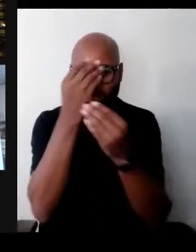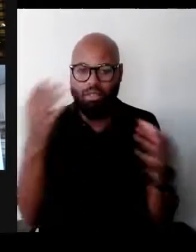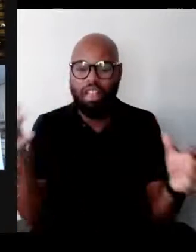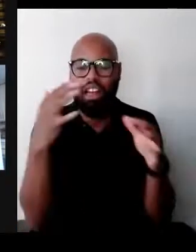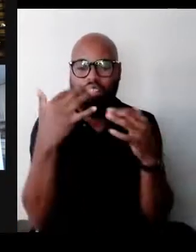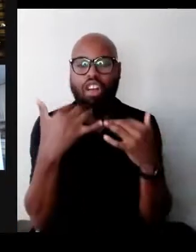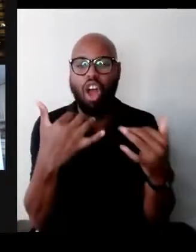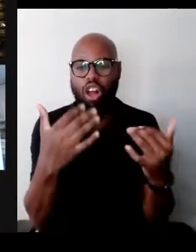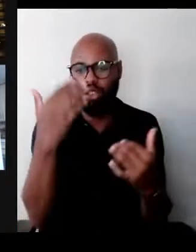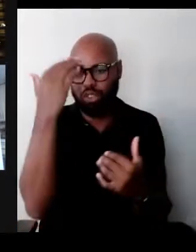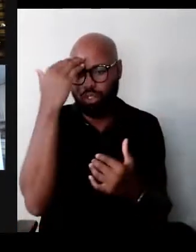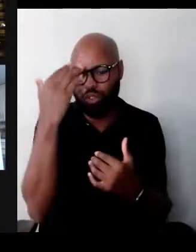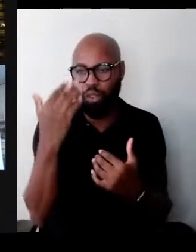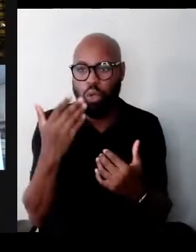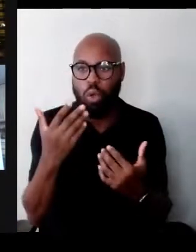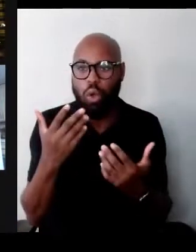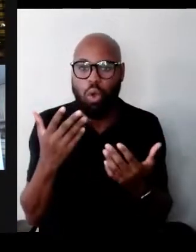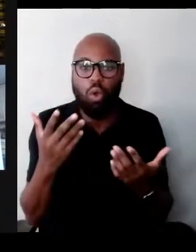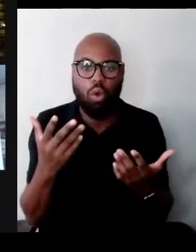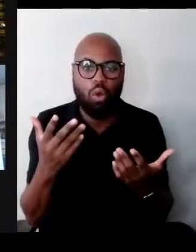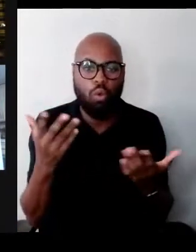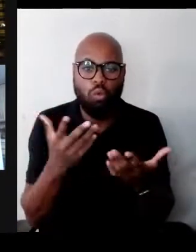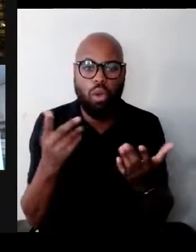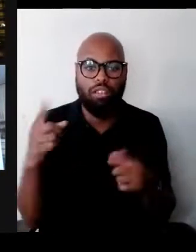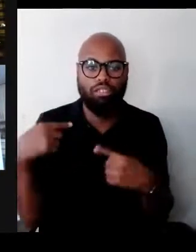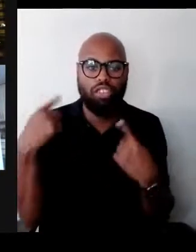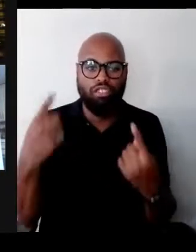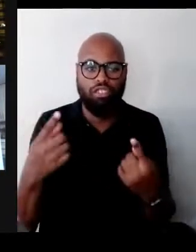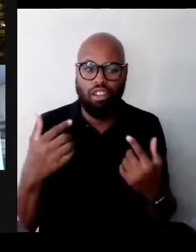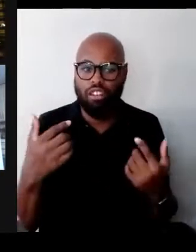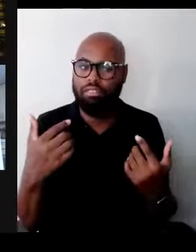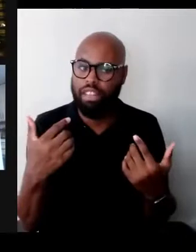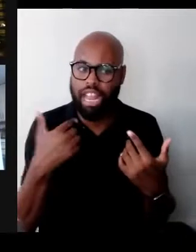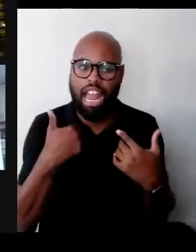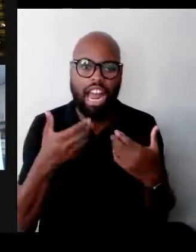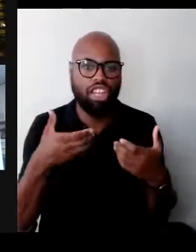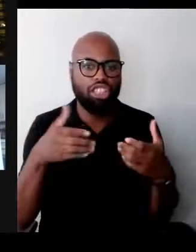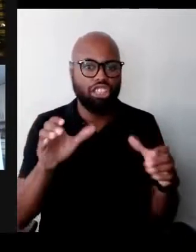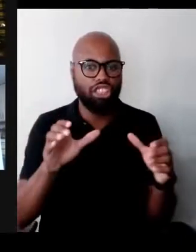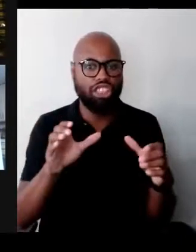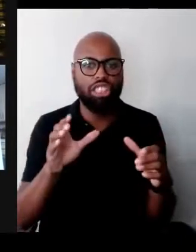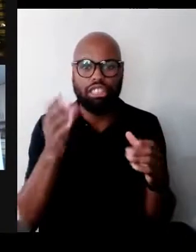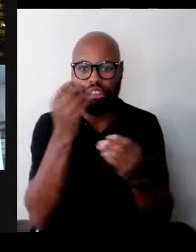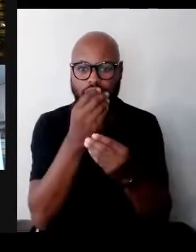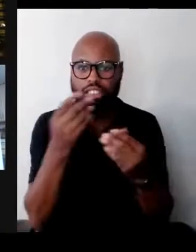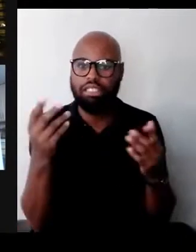what I've had a chance to share with you and Mike is that Sonja and Ilse and Aliza and I,